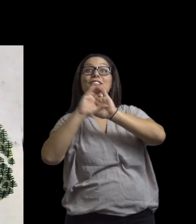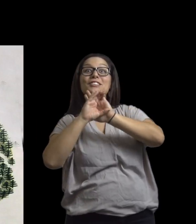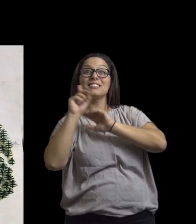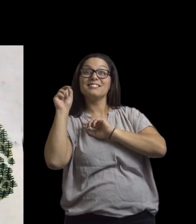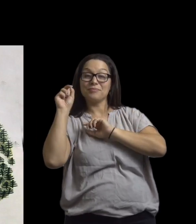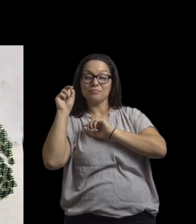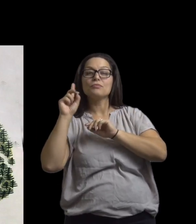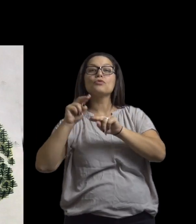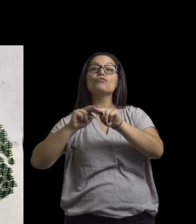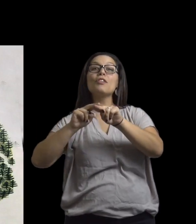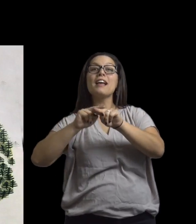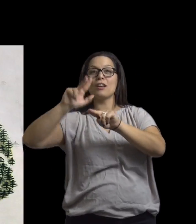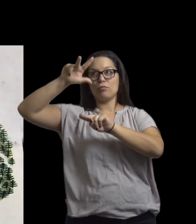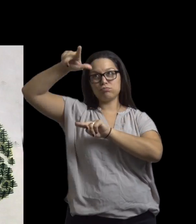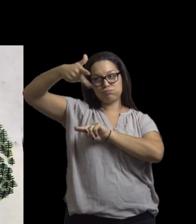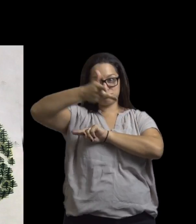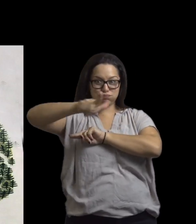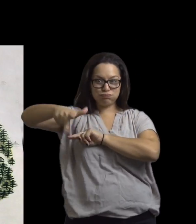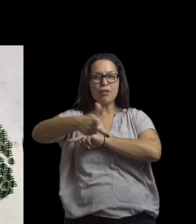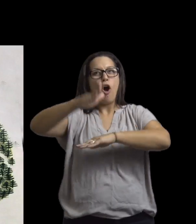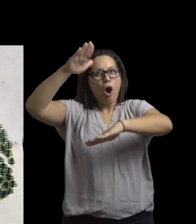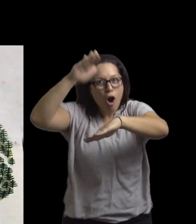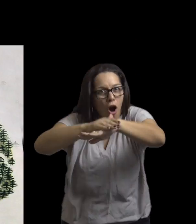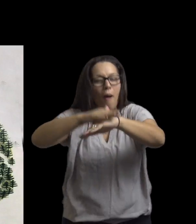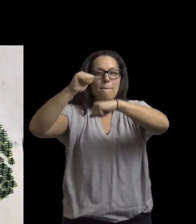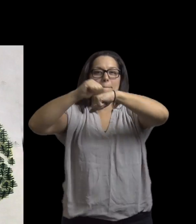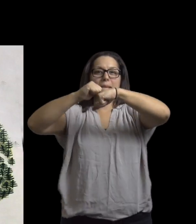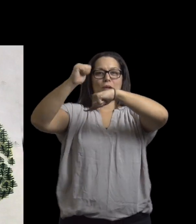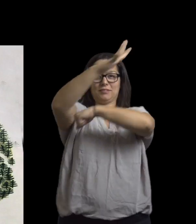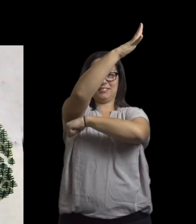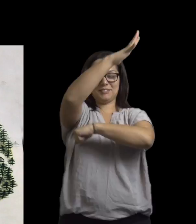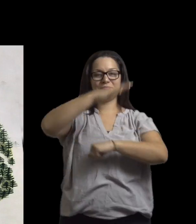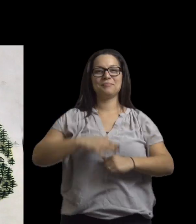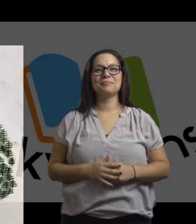and if you look in the picture you can see a train that is coming down the mountain.